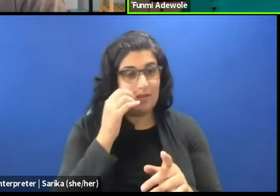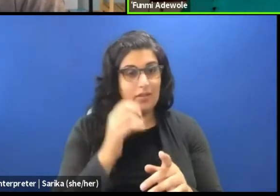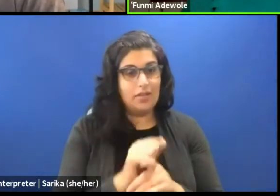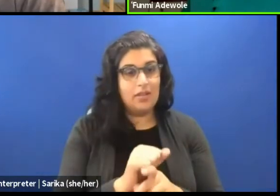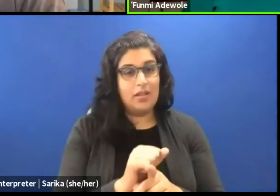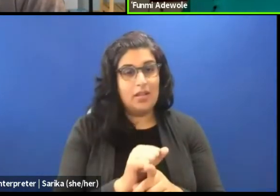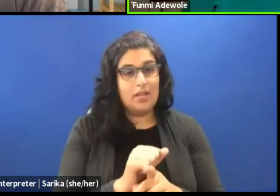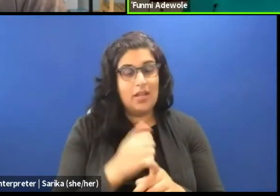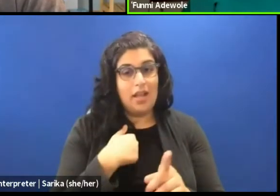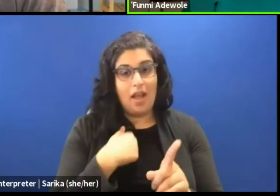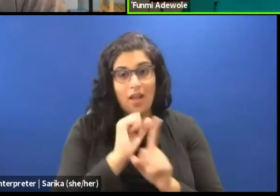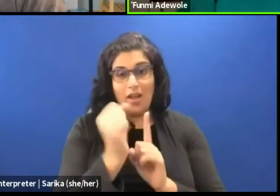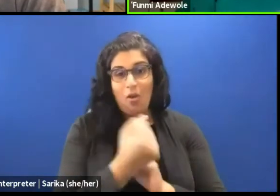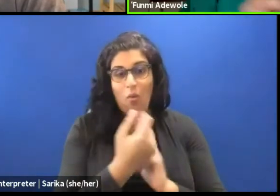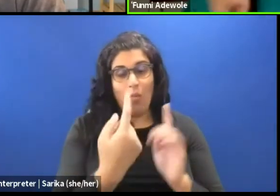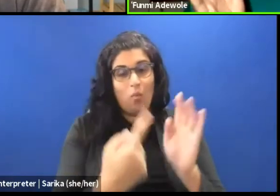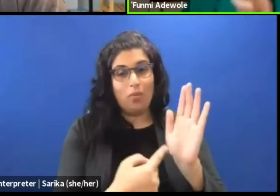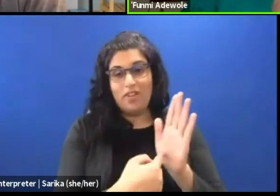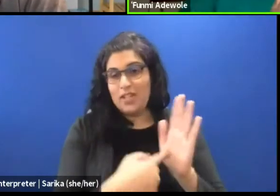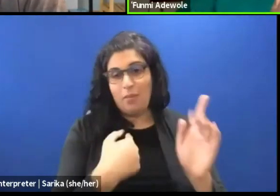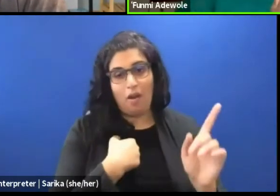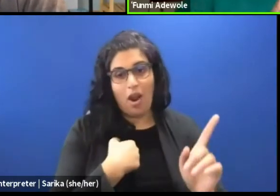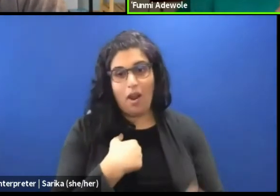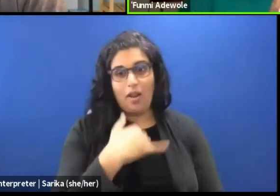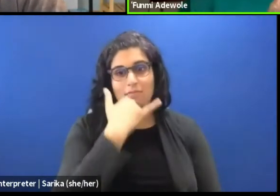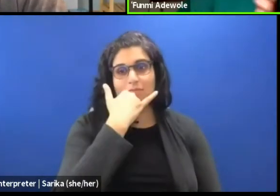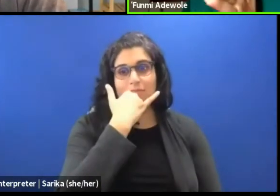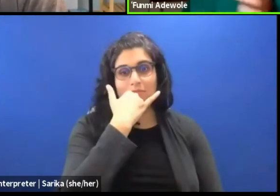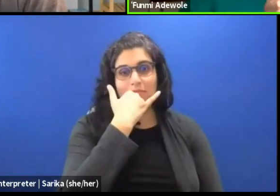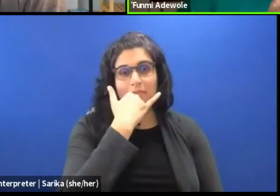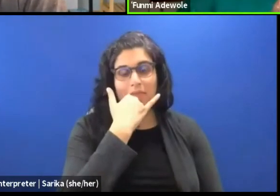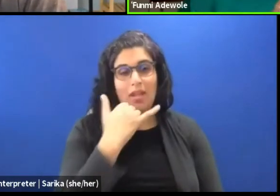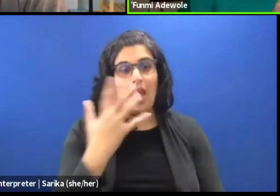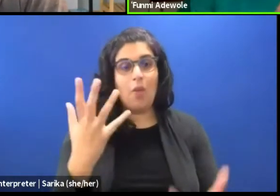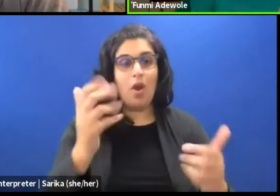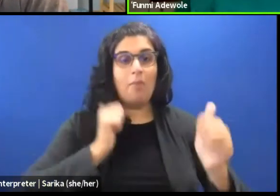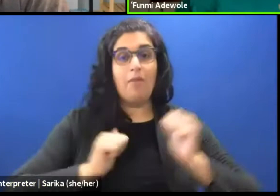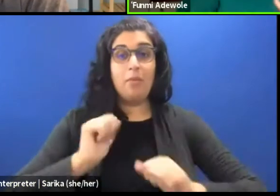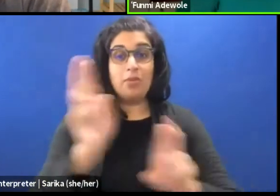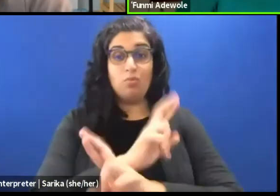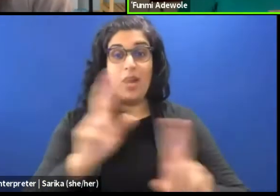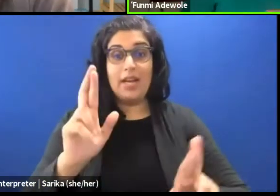I made a mistake once where I wanted the performance ready by a certain time,